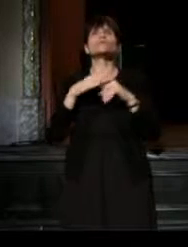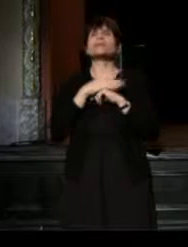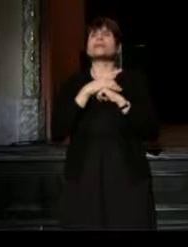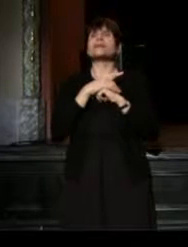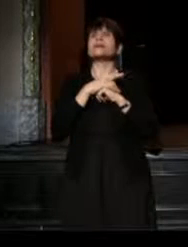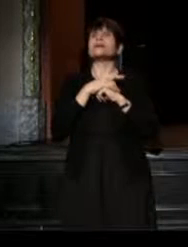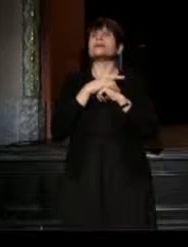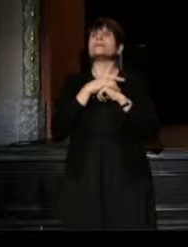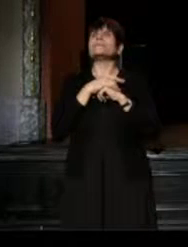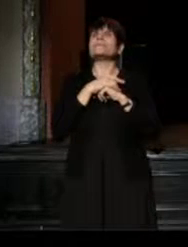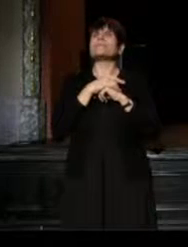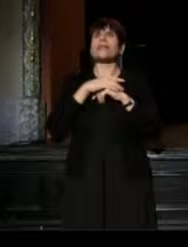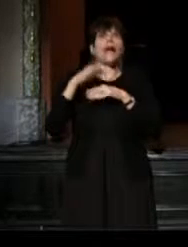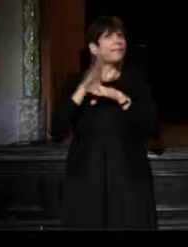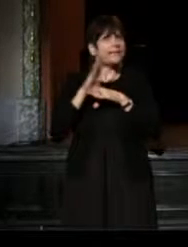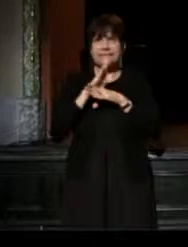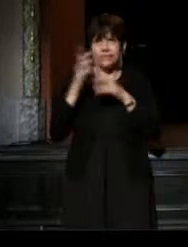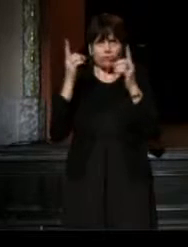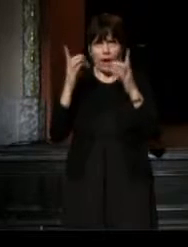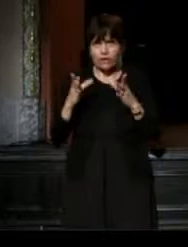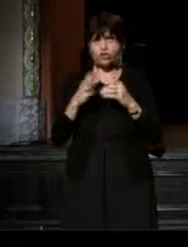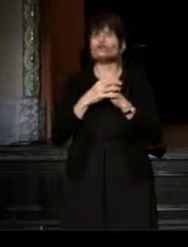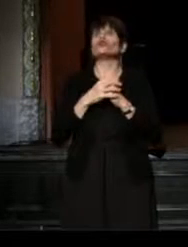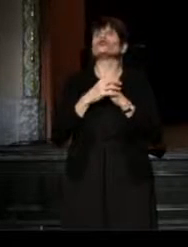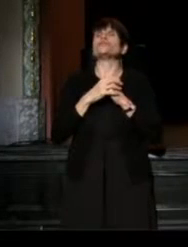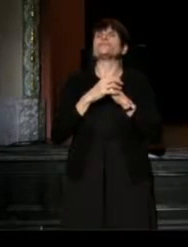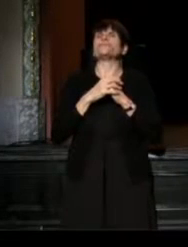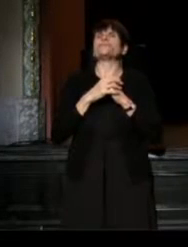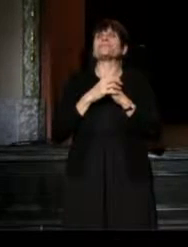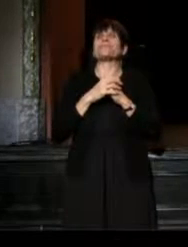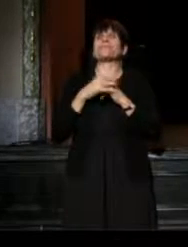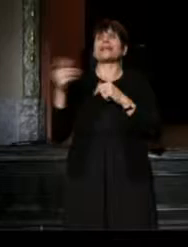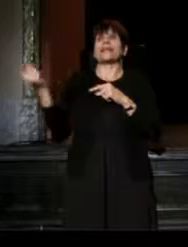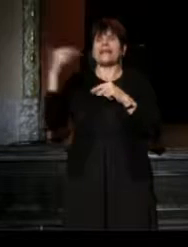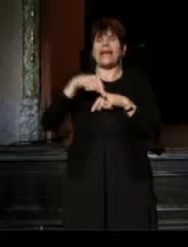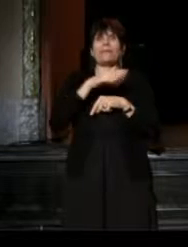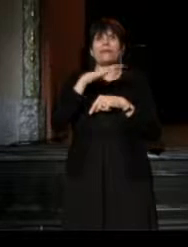she's a busy Director who came to Cleveland in 2010